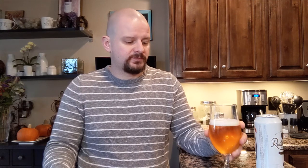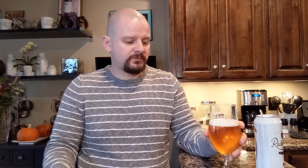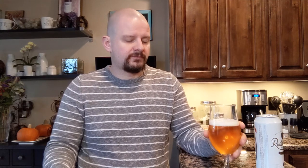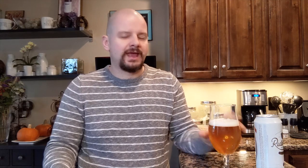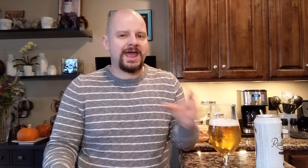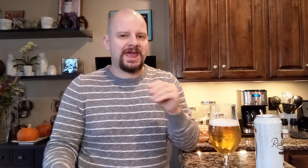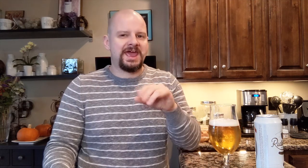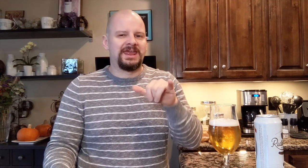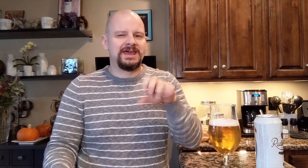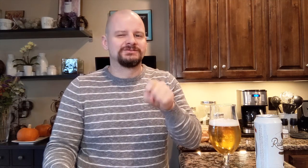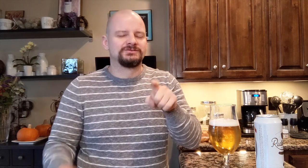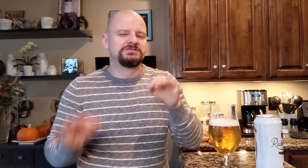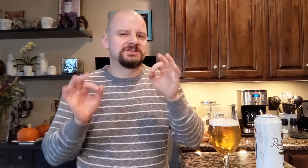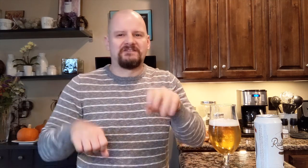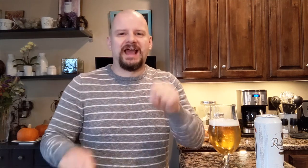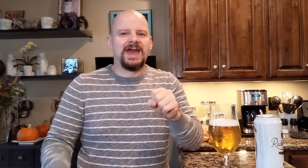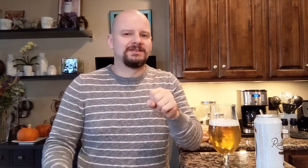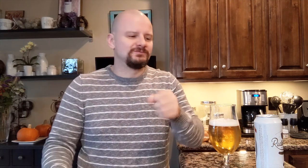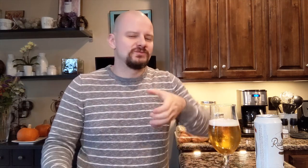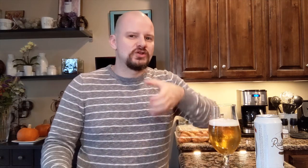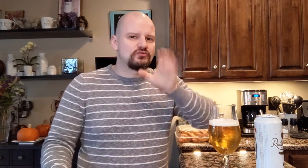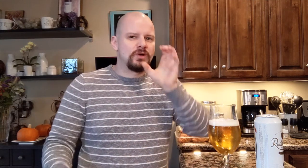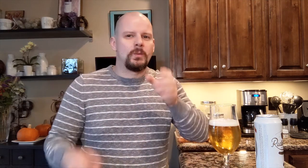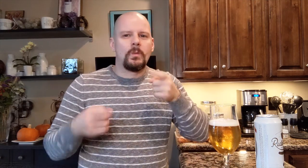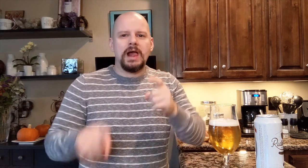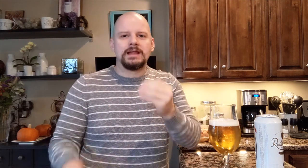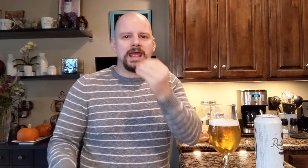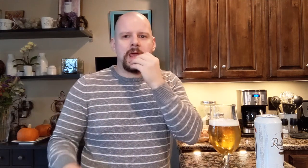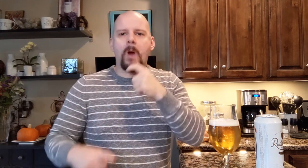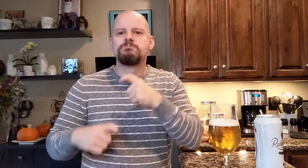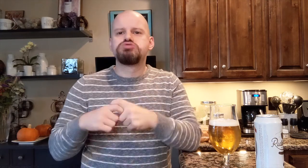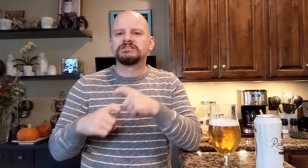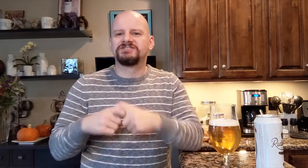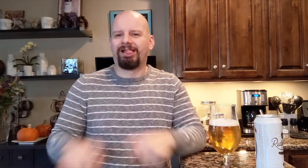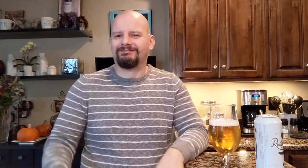Yes, you can definitely drinking while eating pretzels.